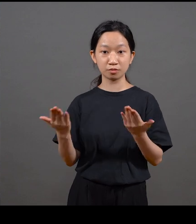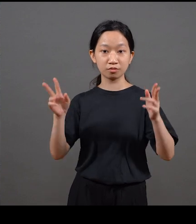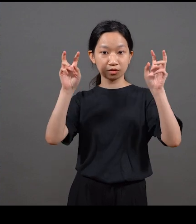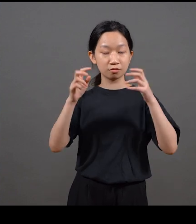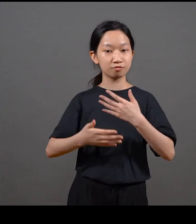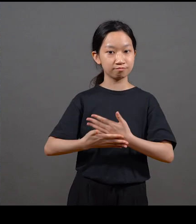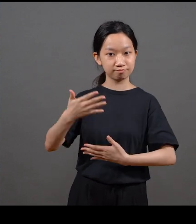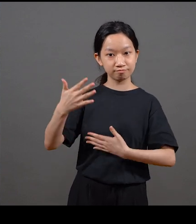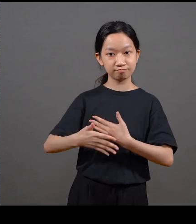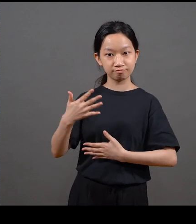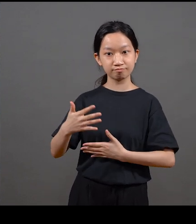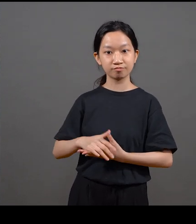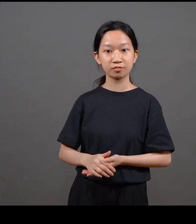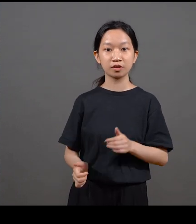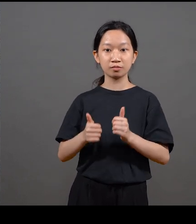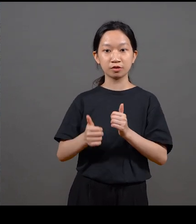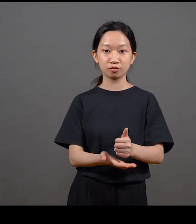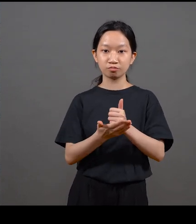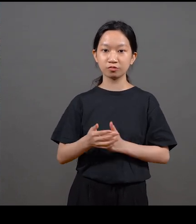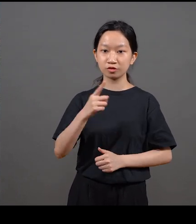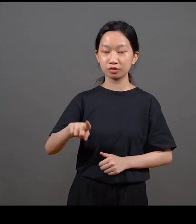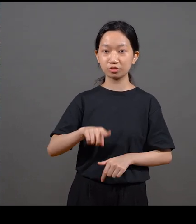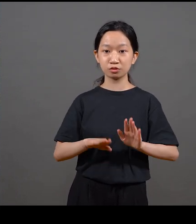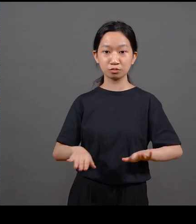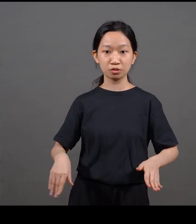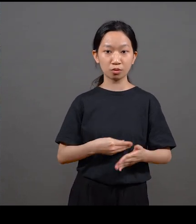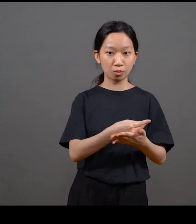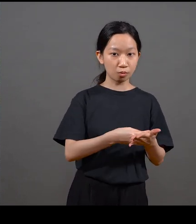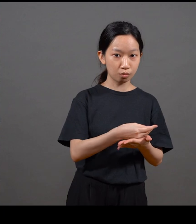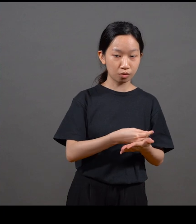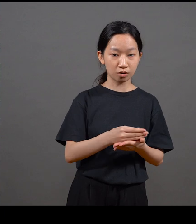They ran a competition and invited a thousand children to submit drawings and models